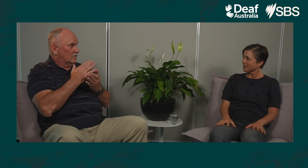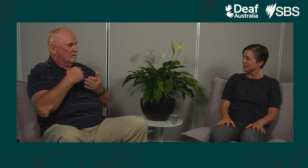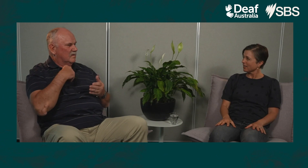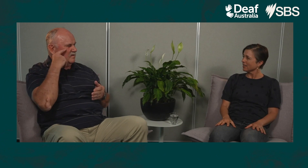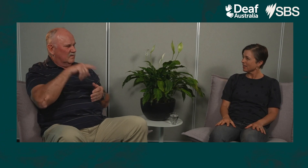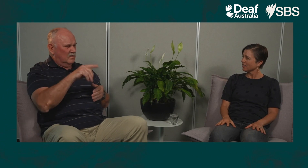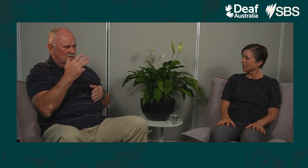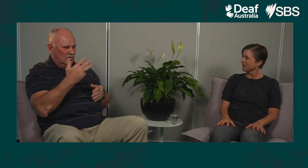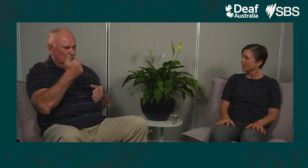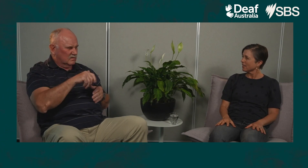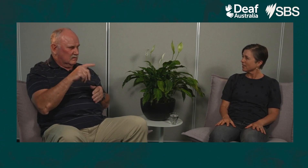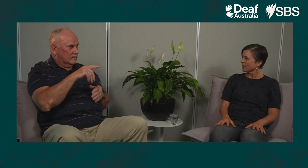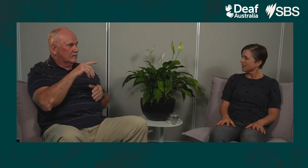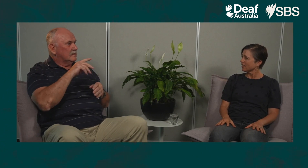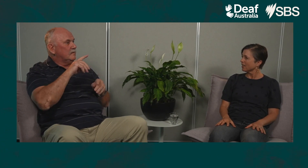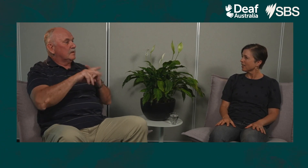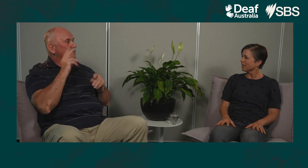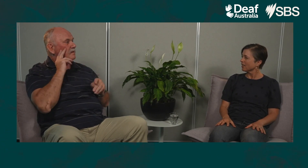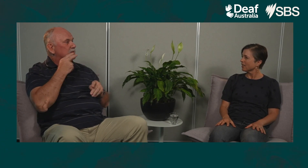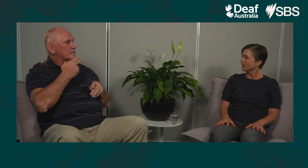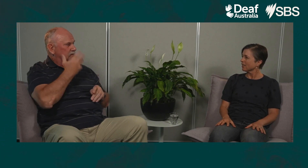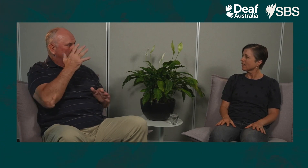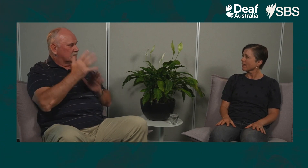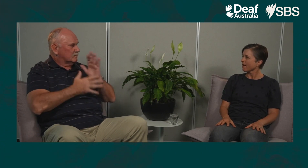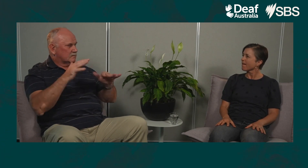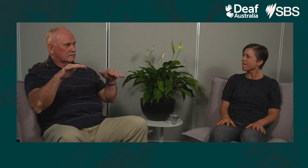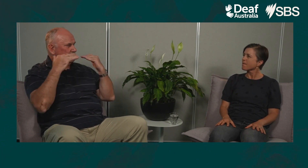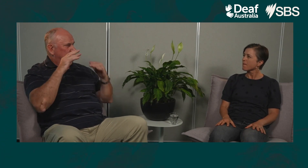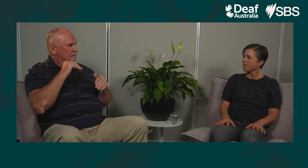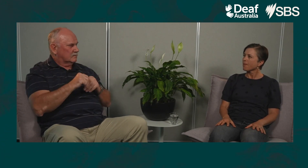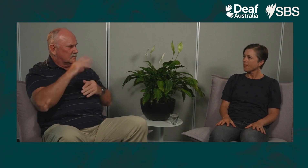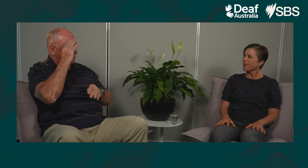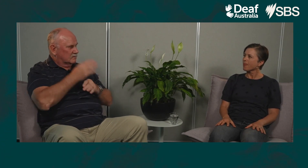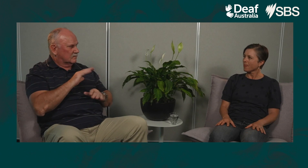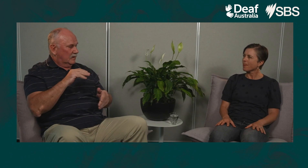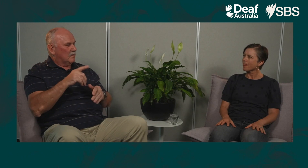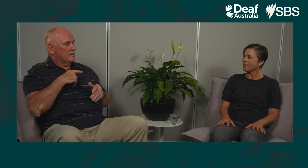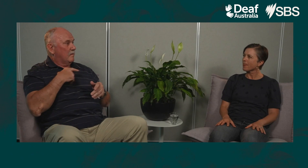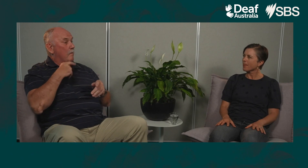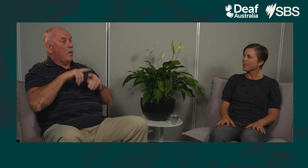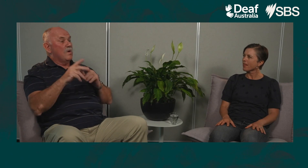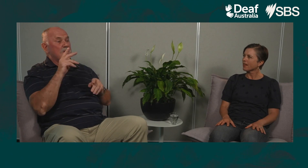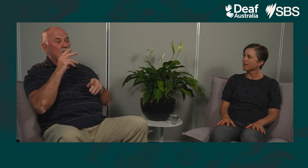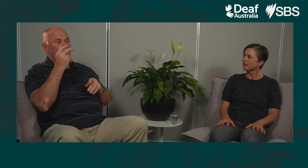I think it must have been around the 1960’s and many Deaf people were ashamed of signing in public and didn't want to draw attention to themselves.